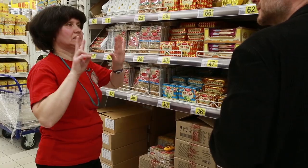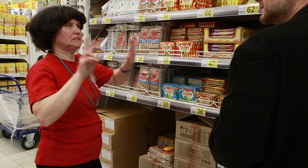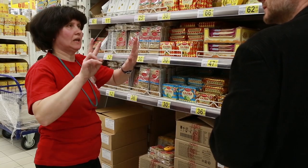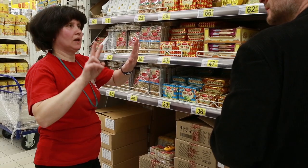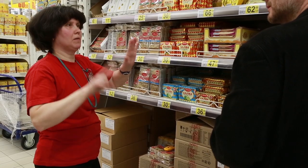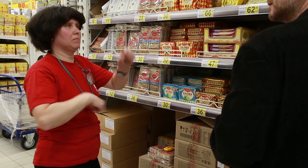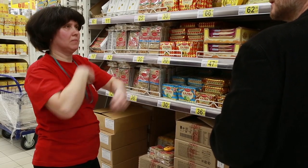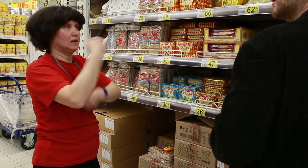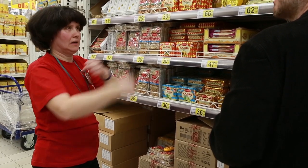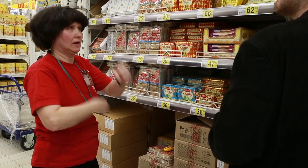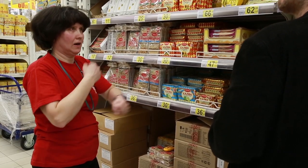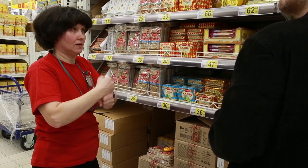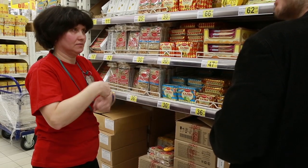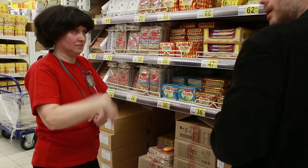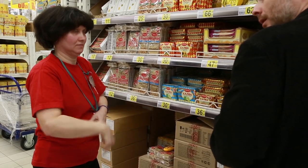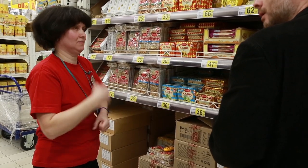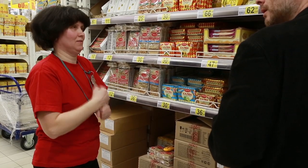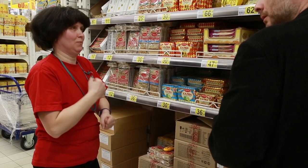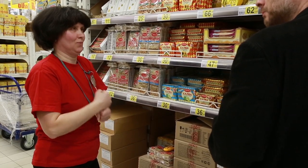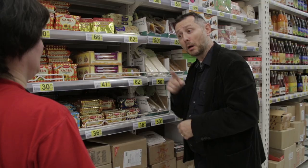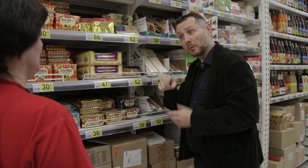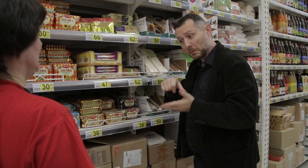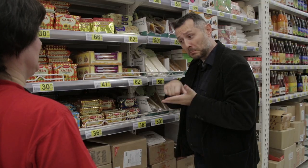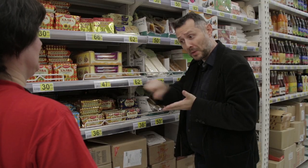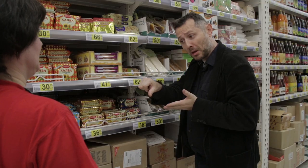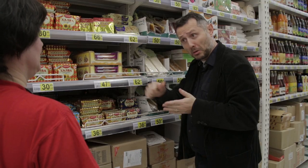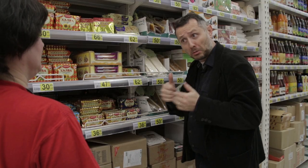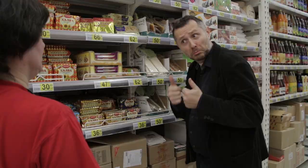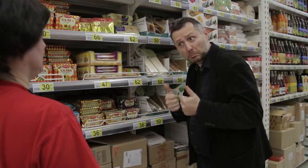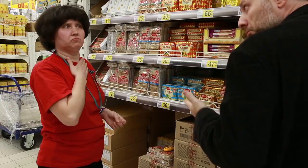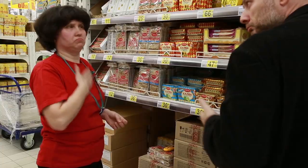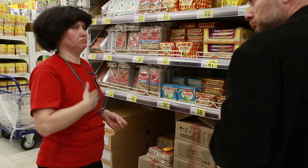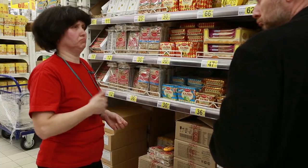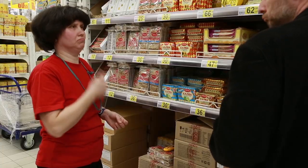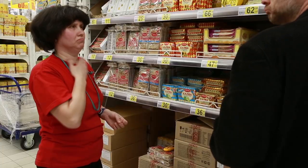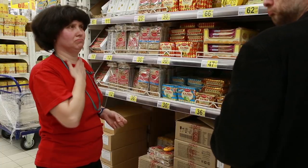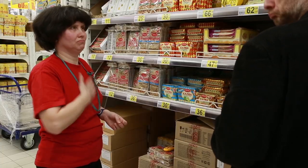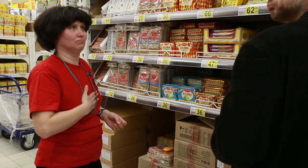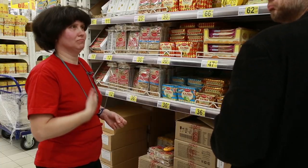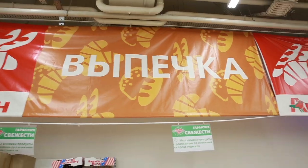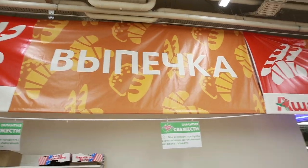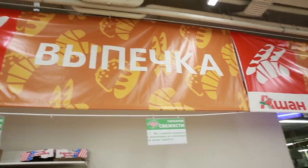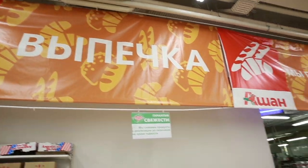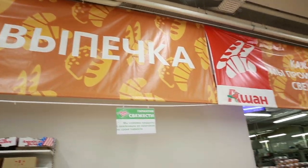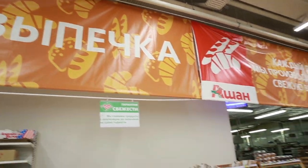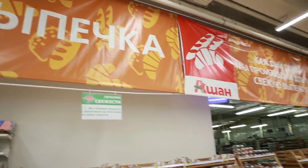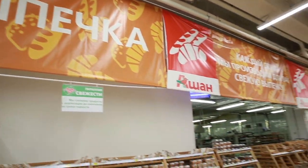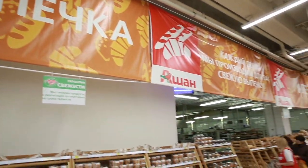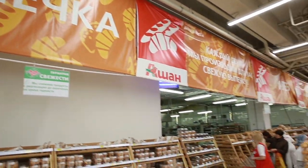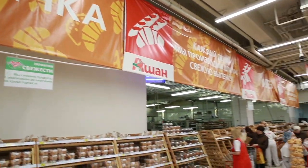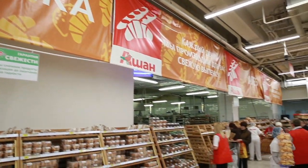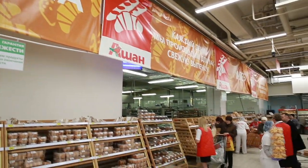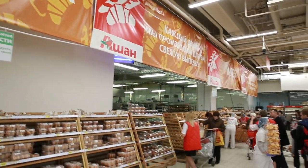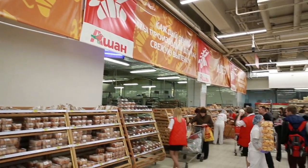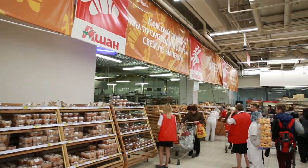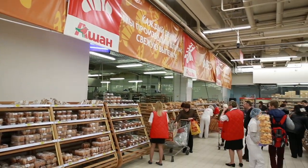Stocker: I’ve worked here for 7 years. Arkady: Are you paid well? Stocker: Yes, I am satisfied.